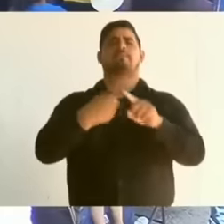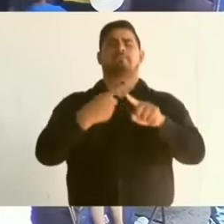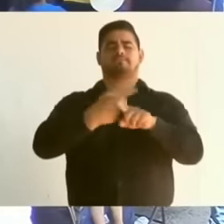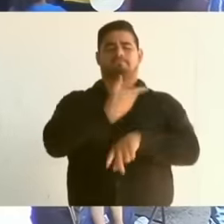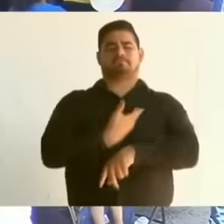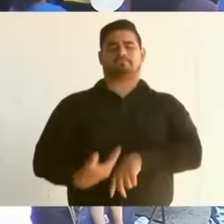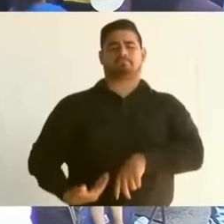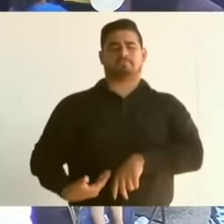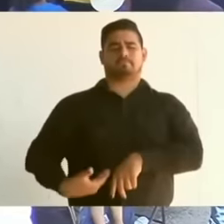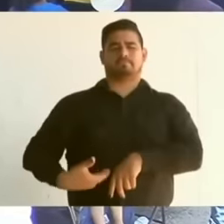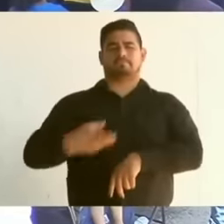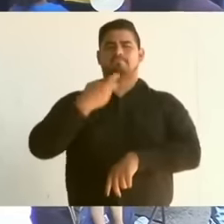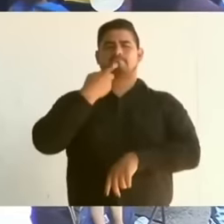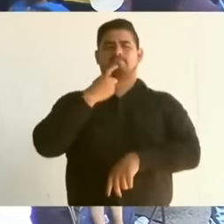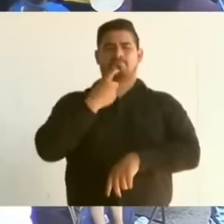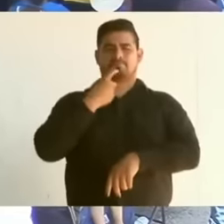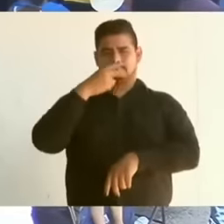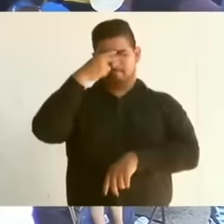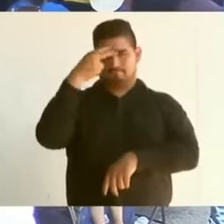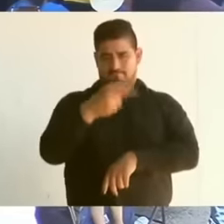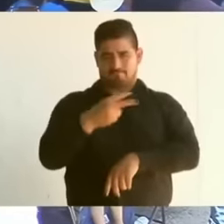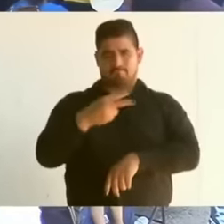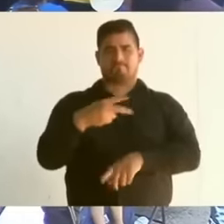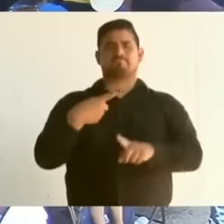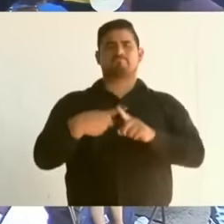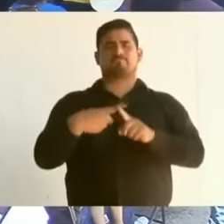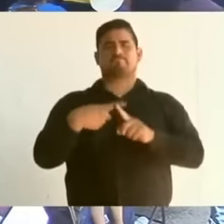United Mexican States Mr. Andrés Manuel López